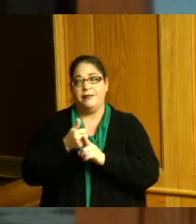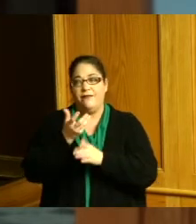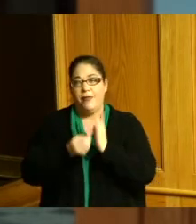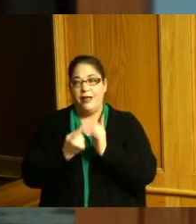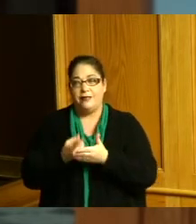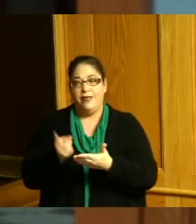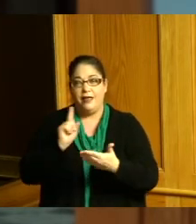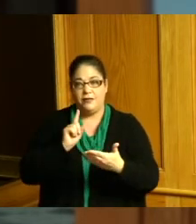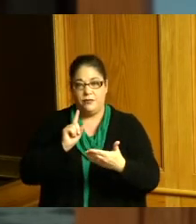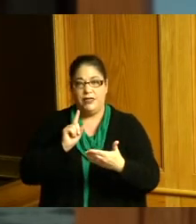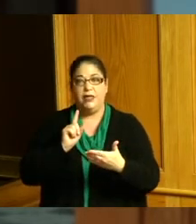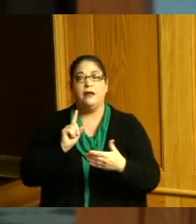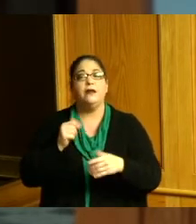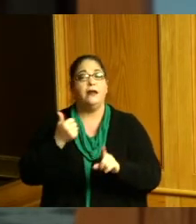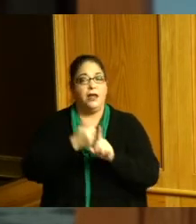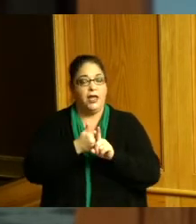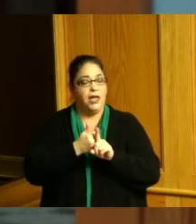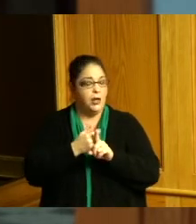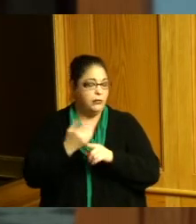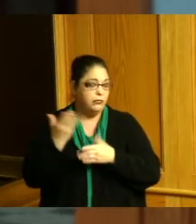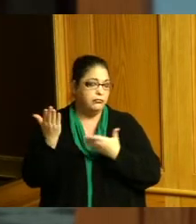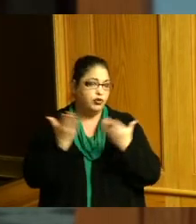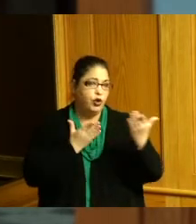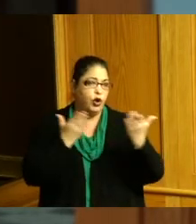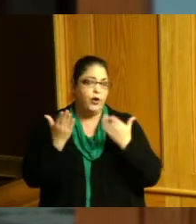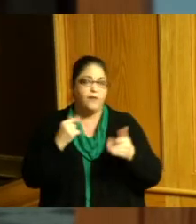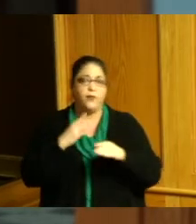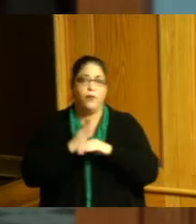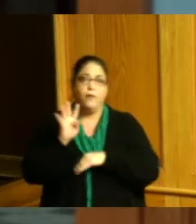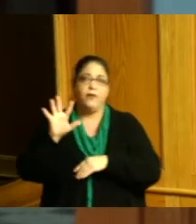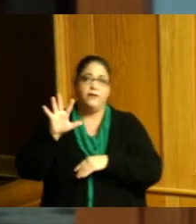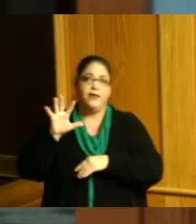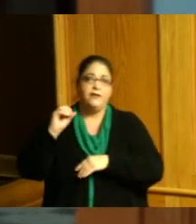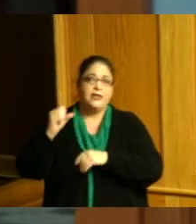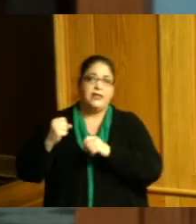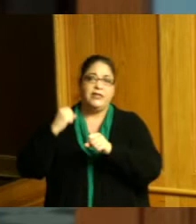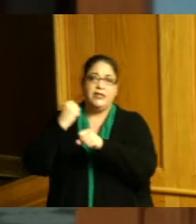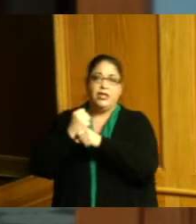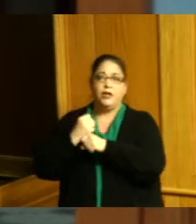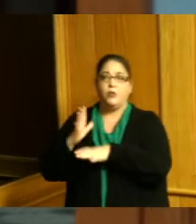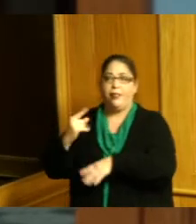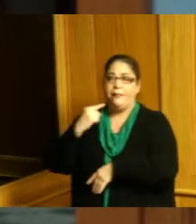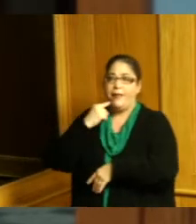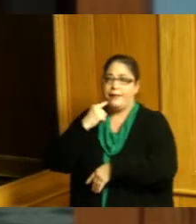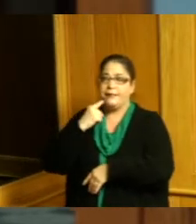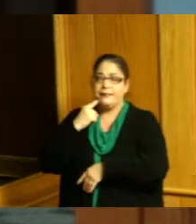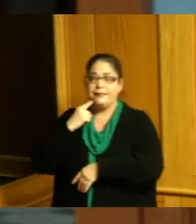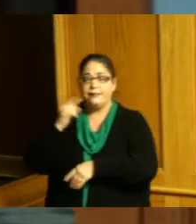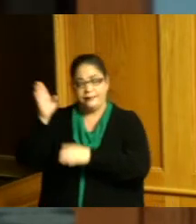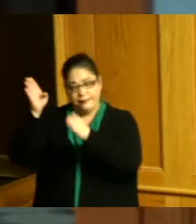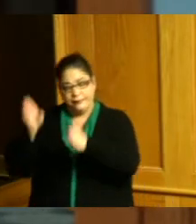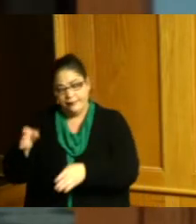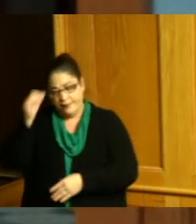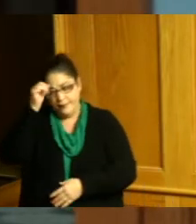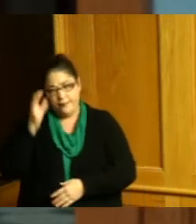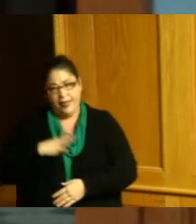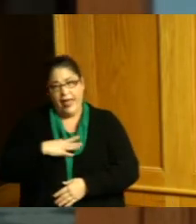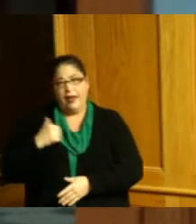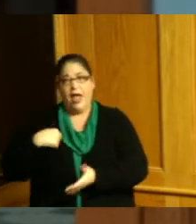he was a public servant for over 50 years and will be missed and I owe a great deal to